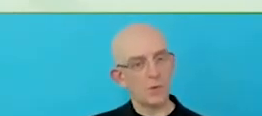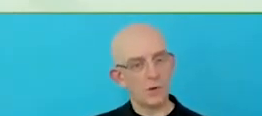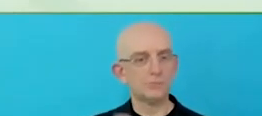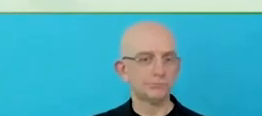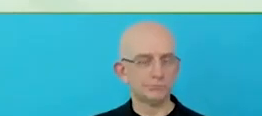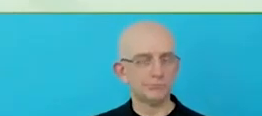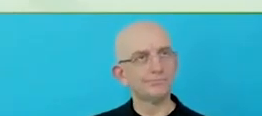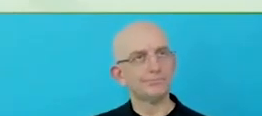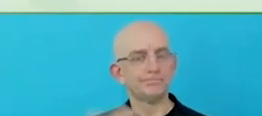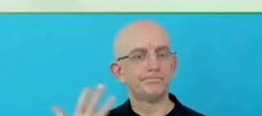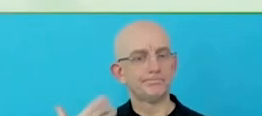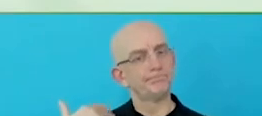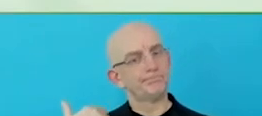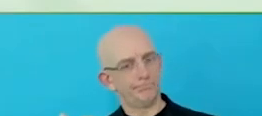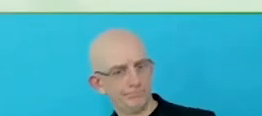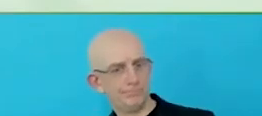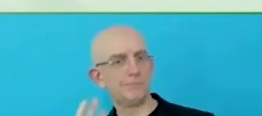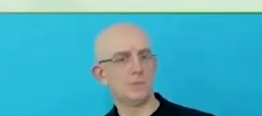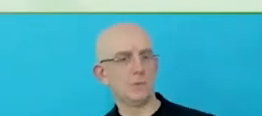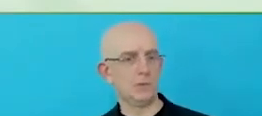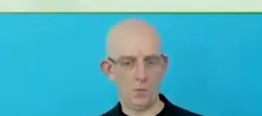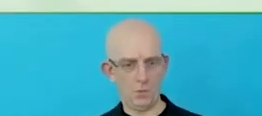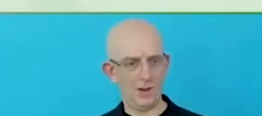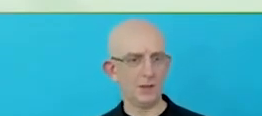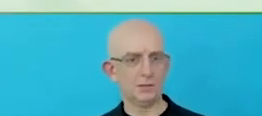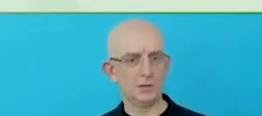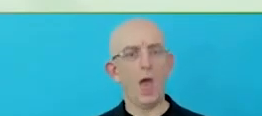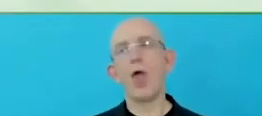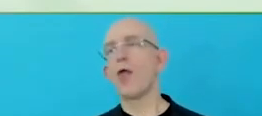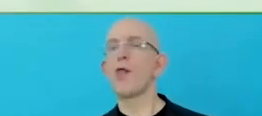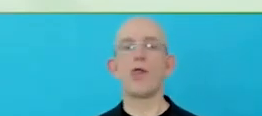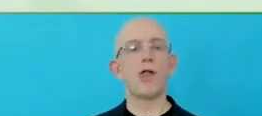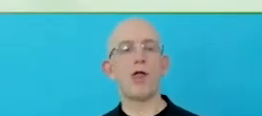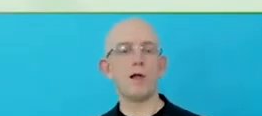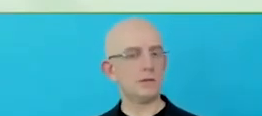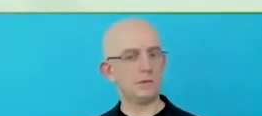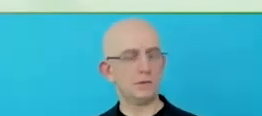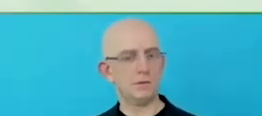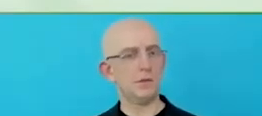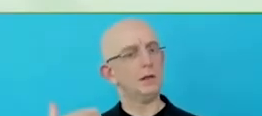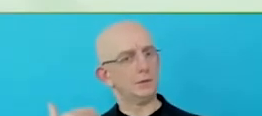Another key stakeholder group that we have is our franchisees.